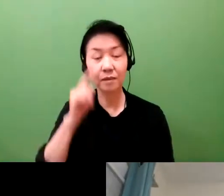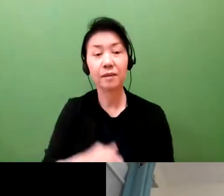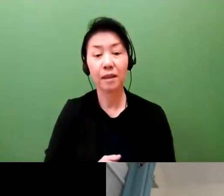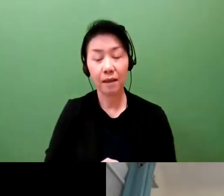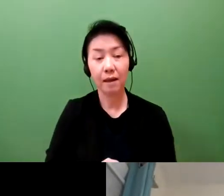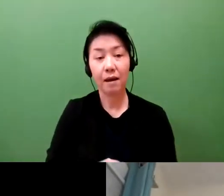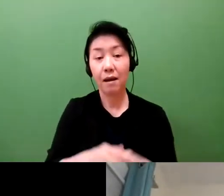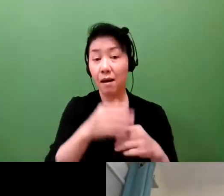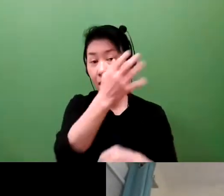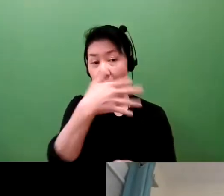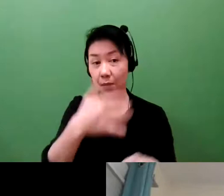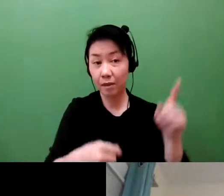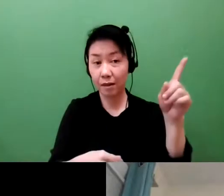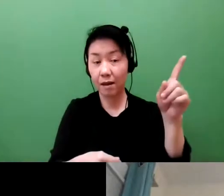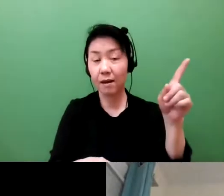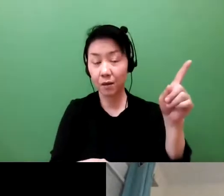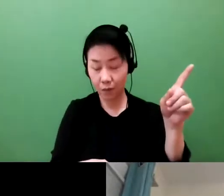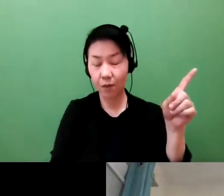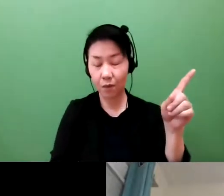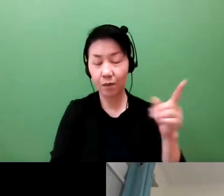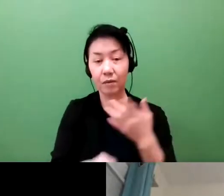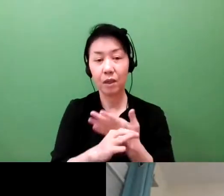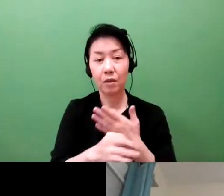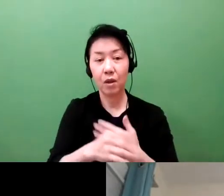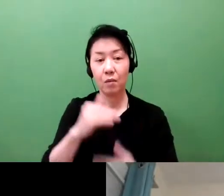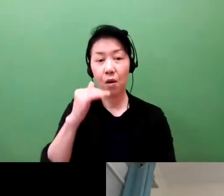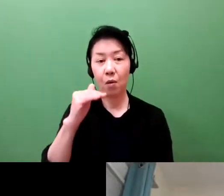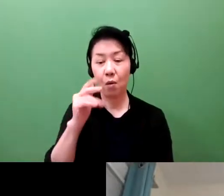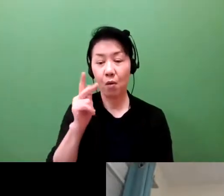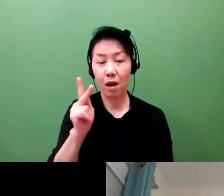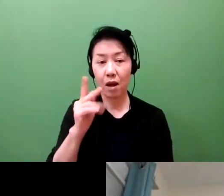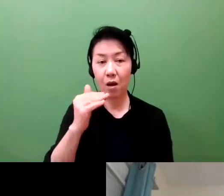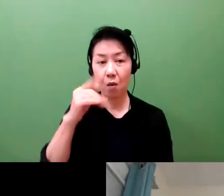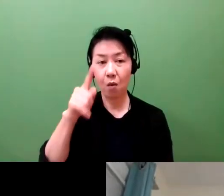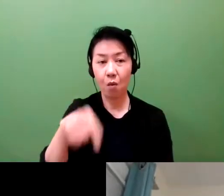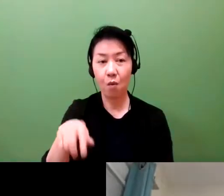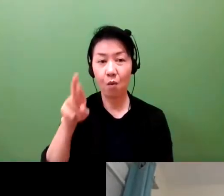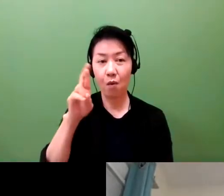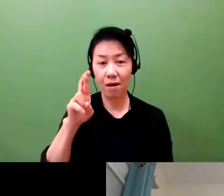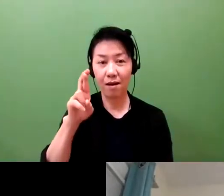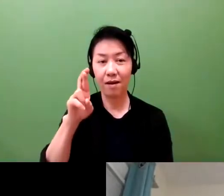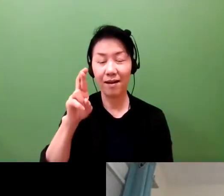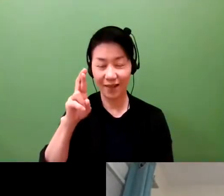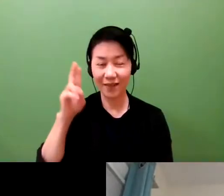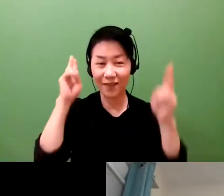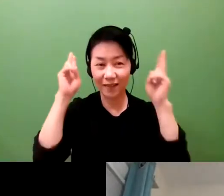I actually have never verified whether this is true, but it sums up the importance of branding